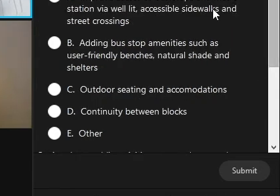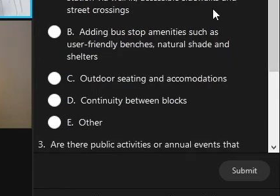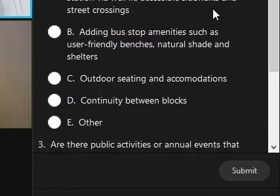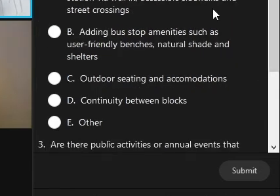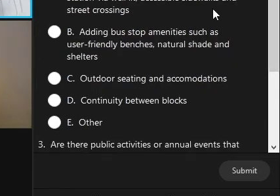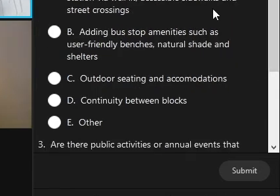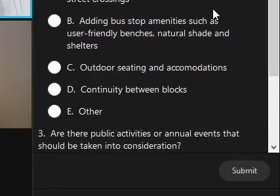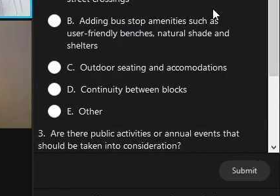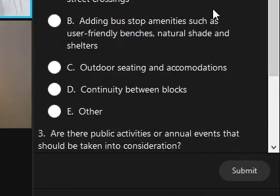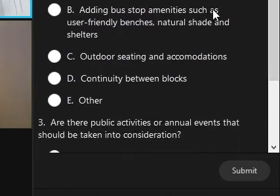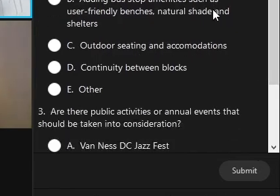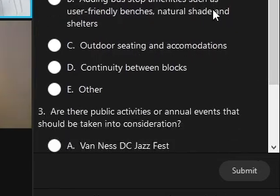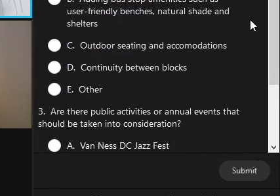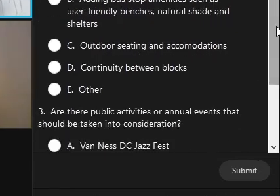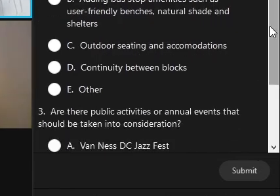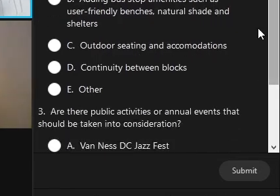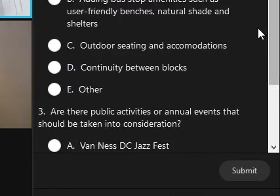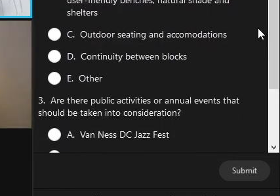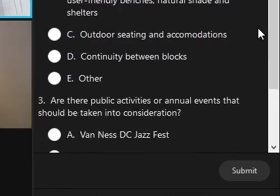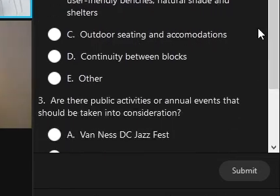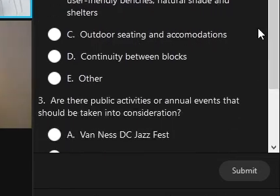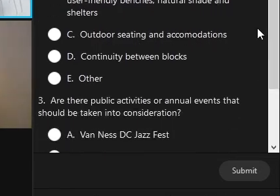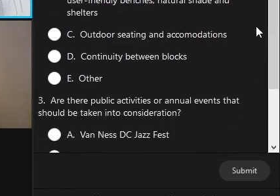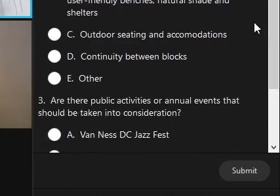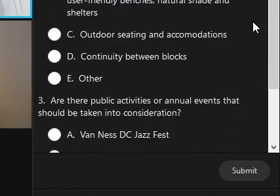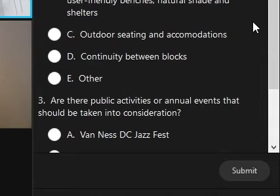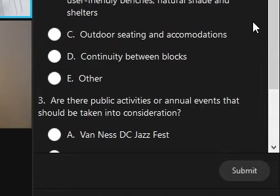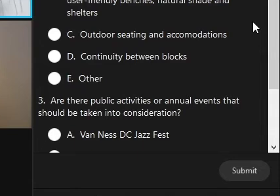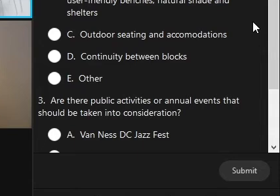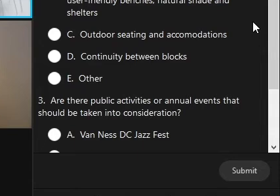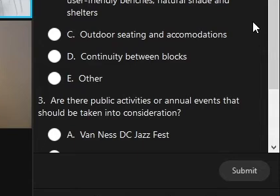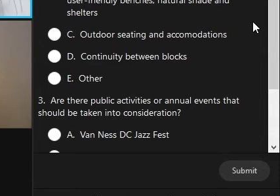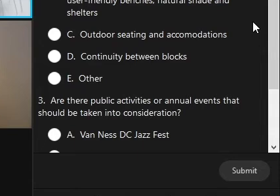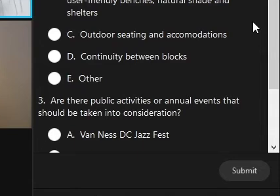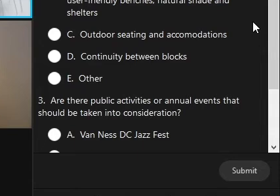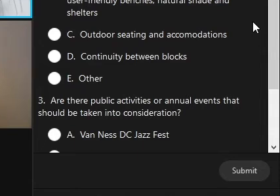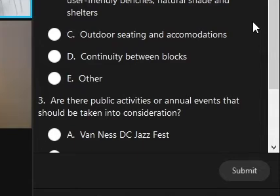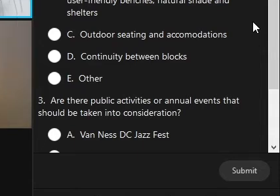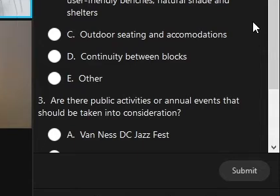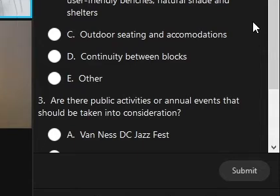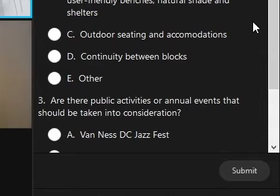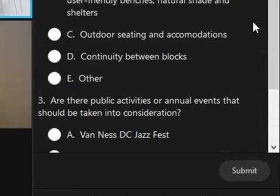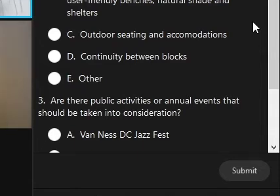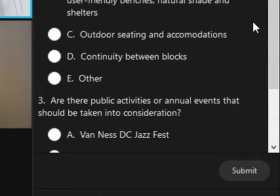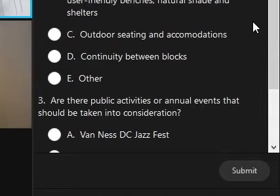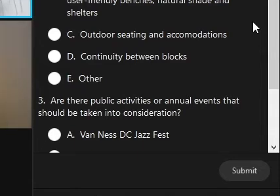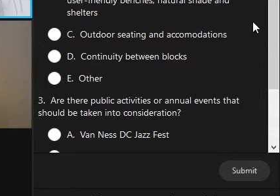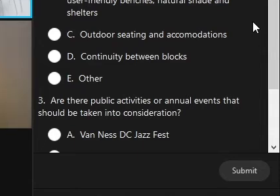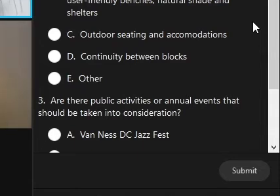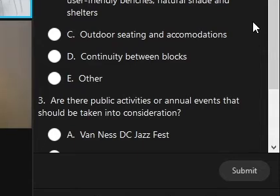the metro station and other areas are you looking at additional bus stop amenities that might